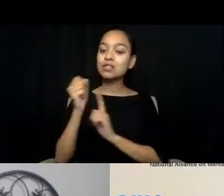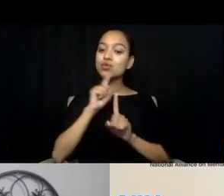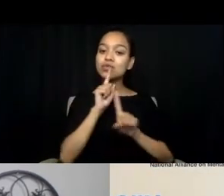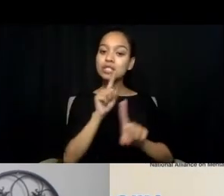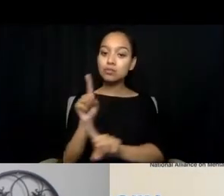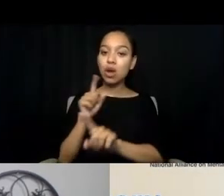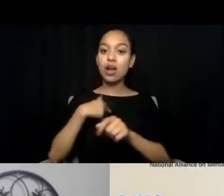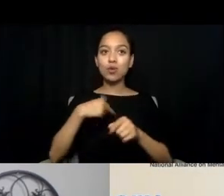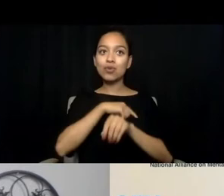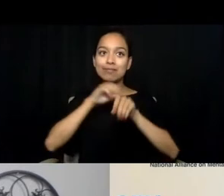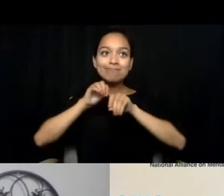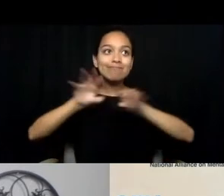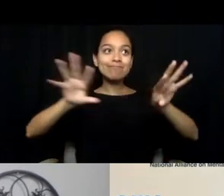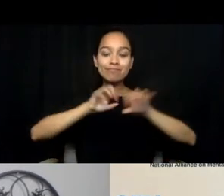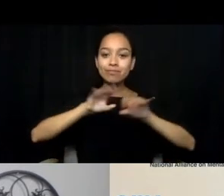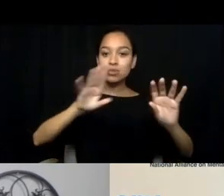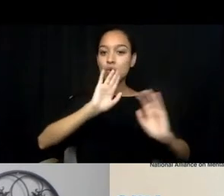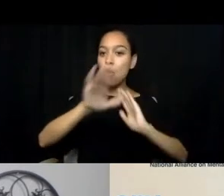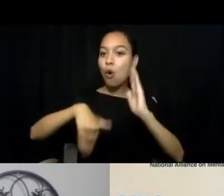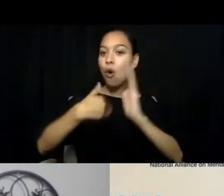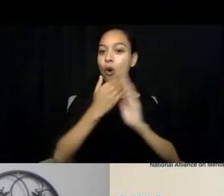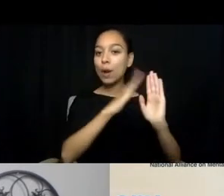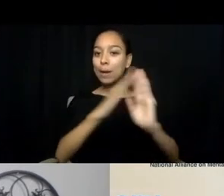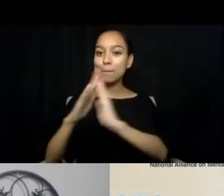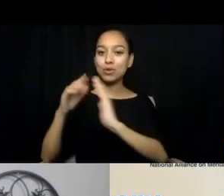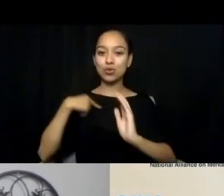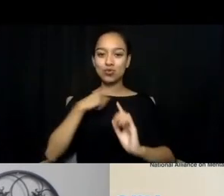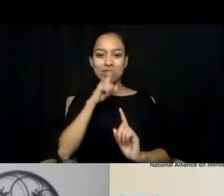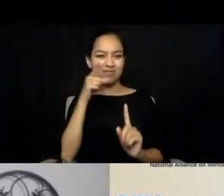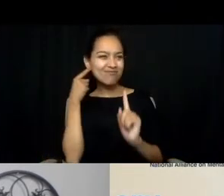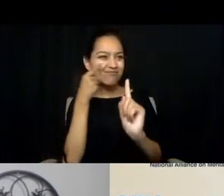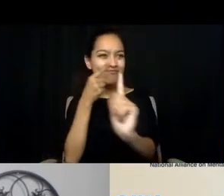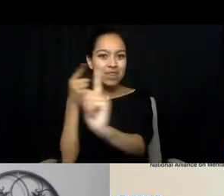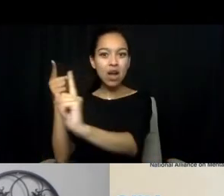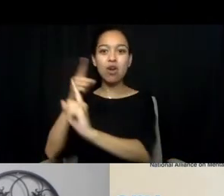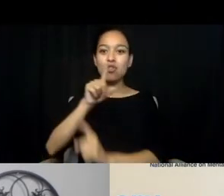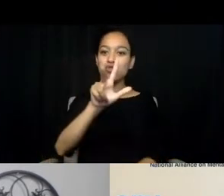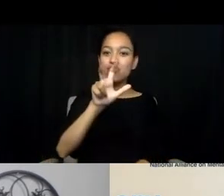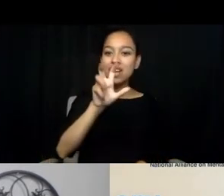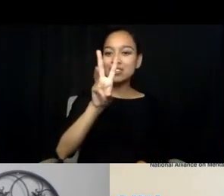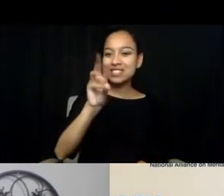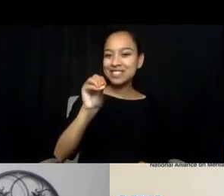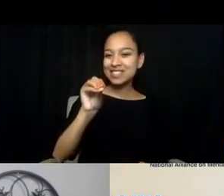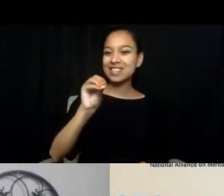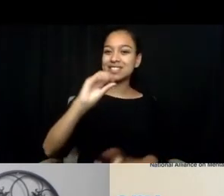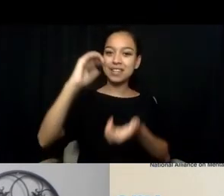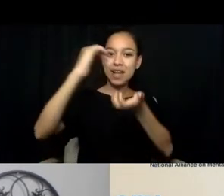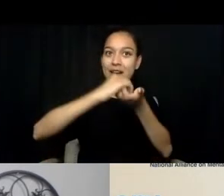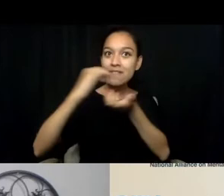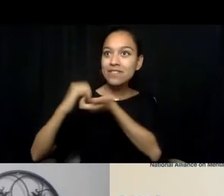we're targeting all of our 660-plus affiliates and state organizations to educate them,